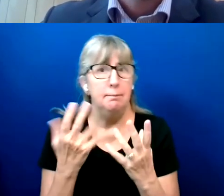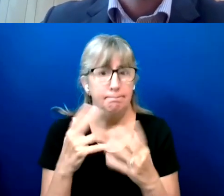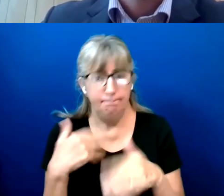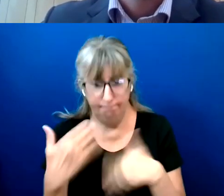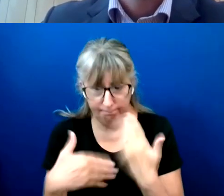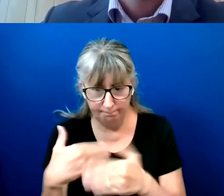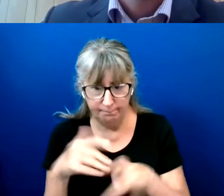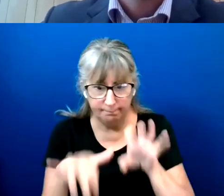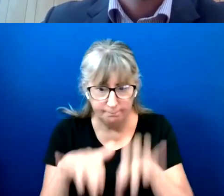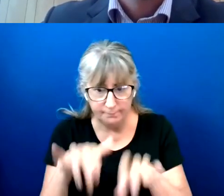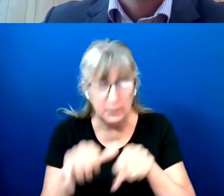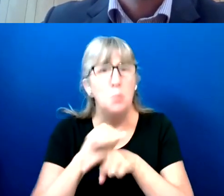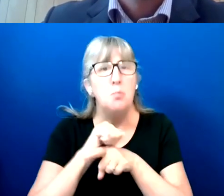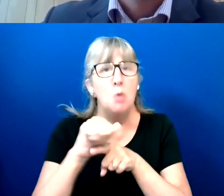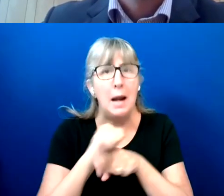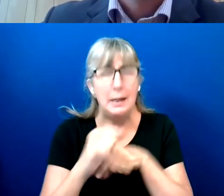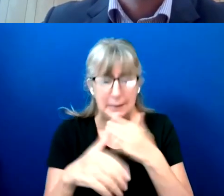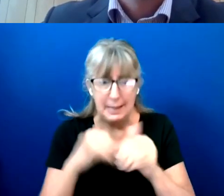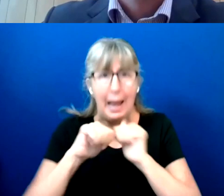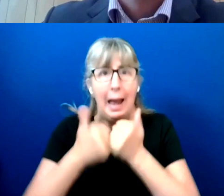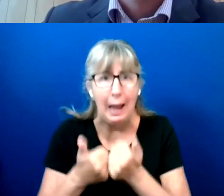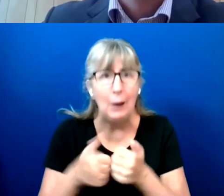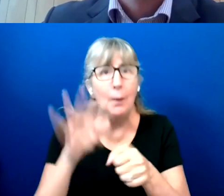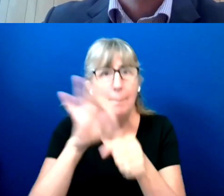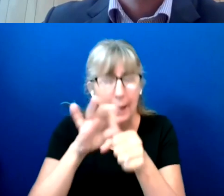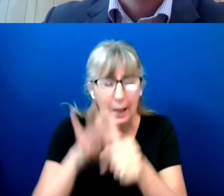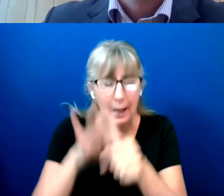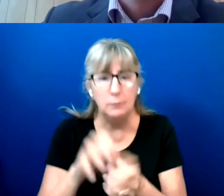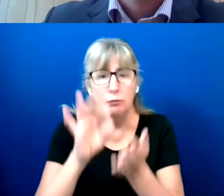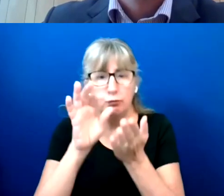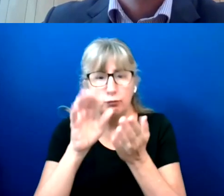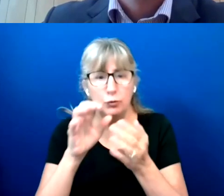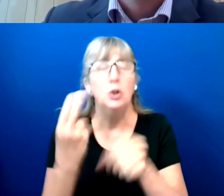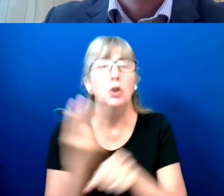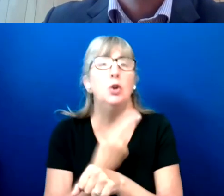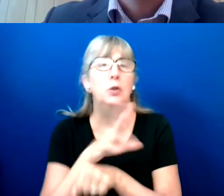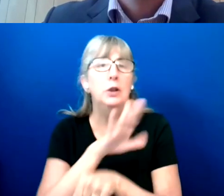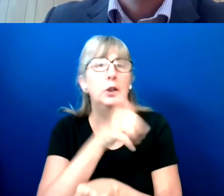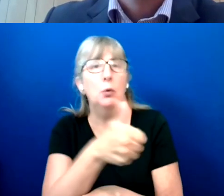those accessibility features. Great.